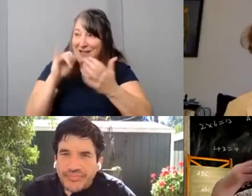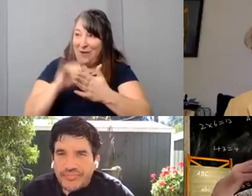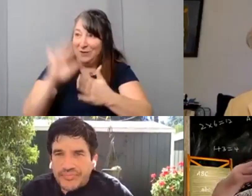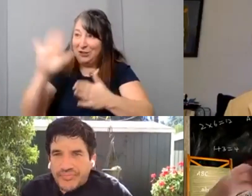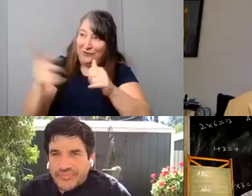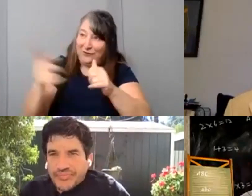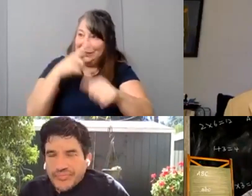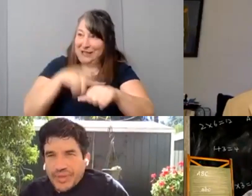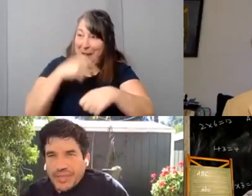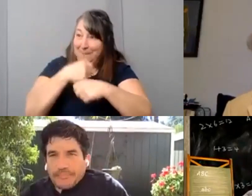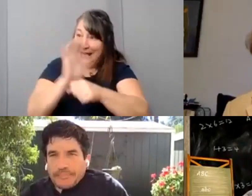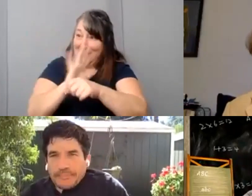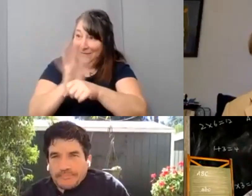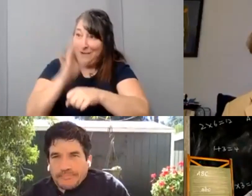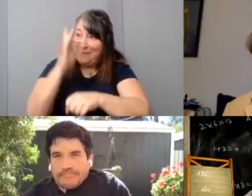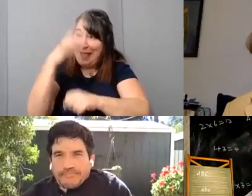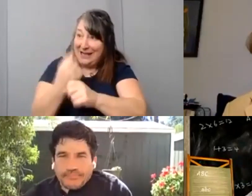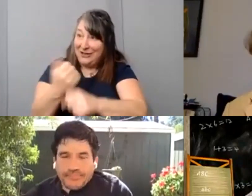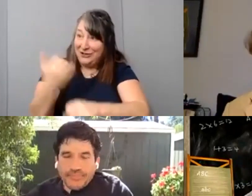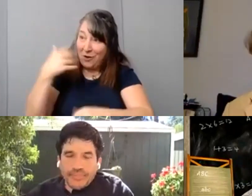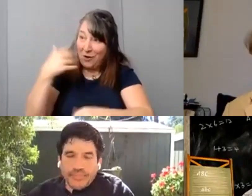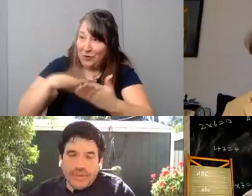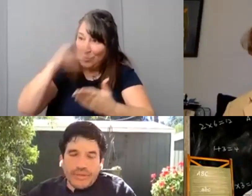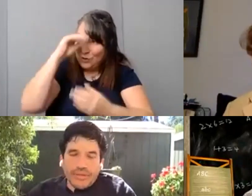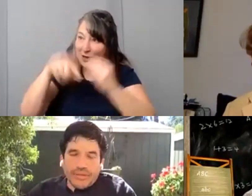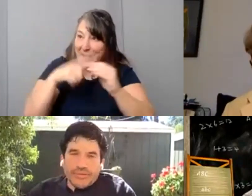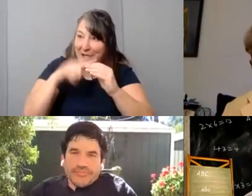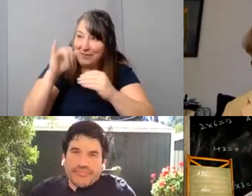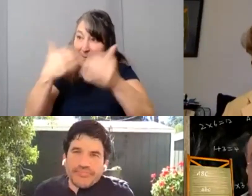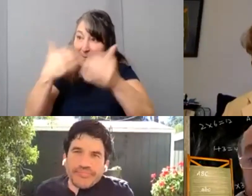Did you learn anything about that process and has that changed now